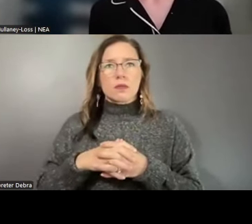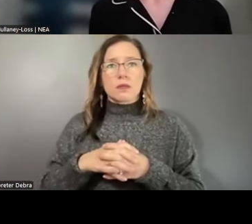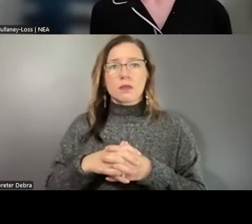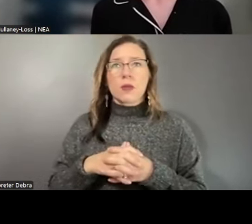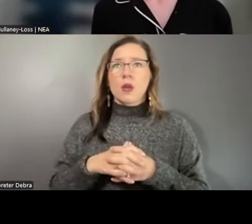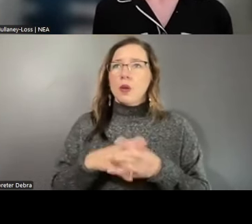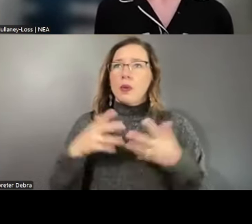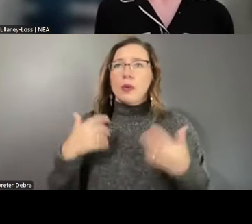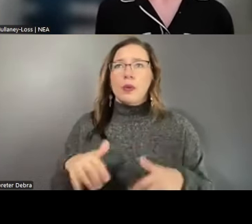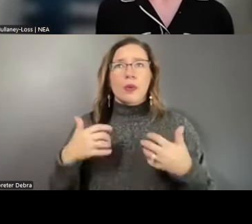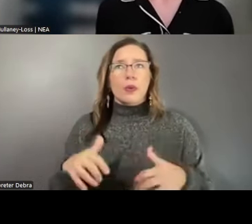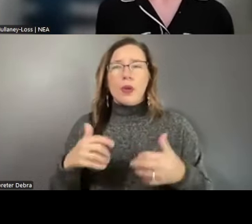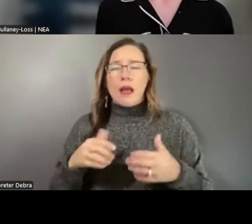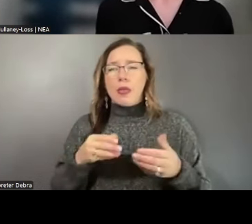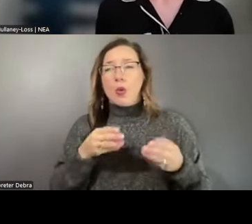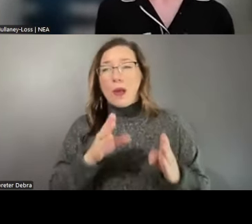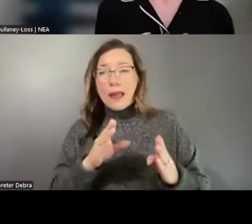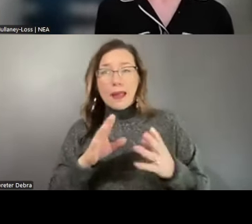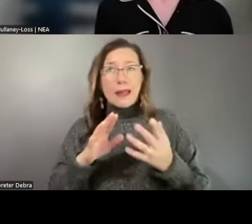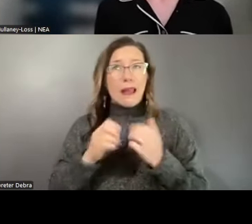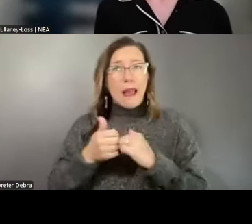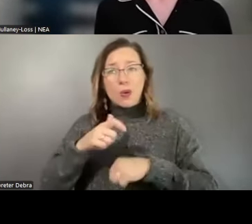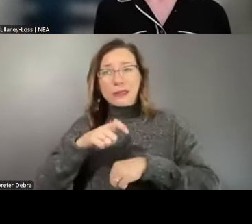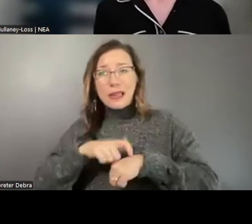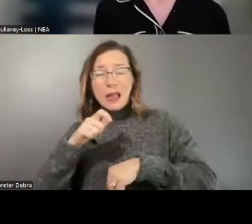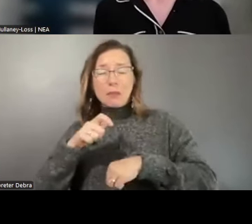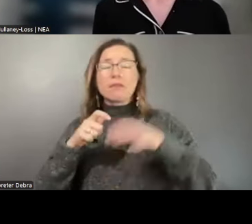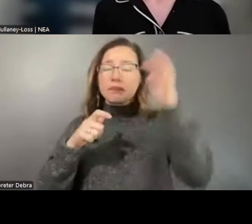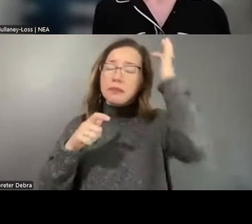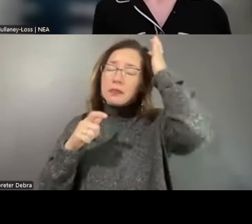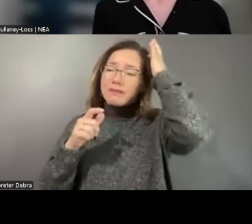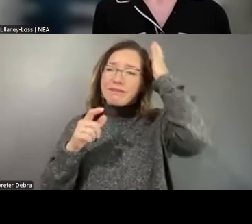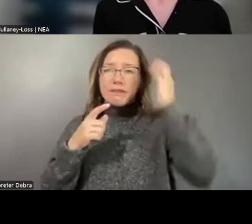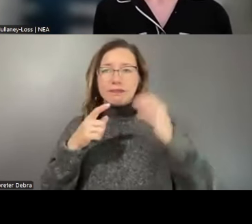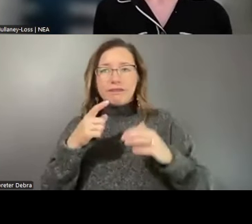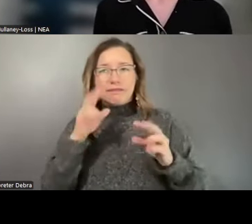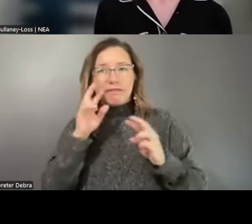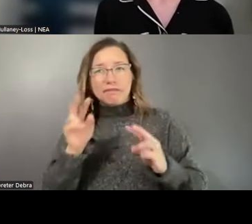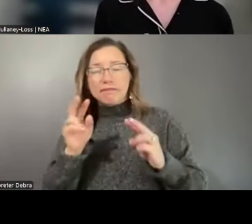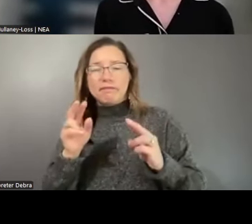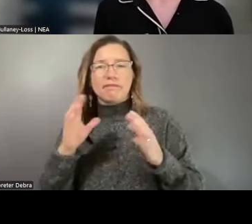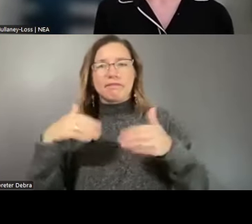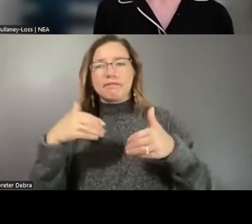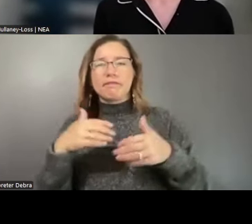input remains to be seen. We are still working on developing a full set of research questions and